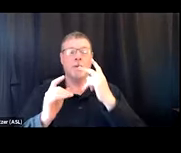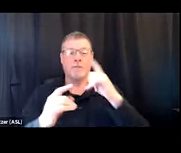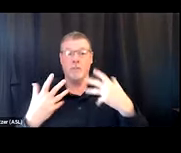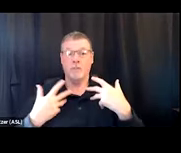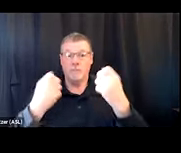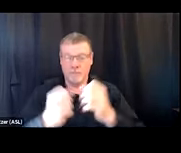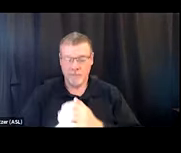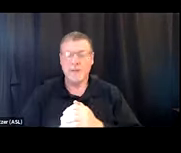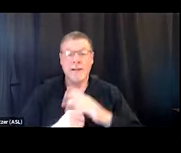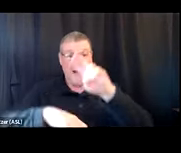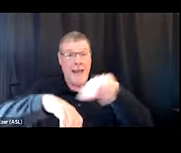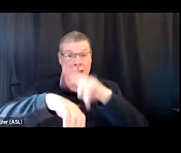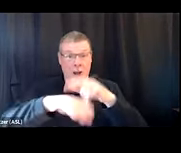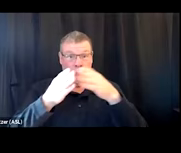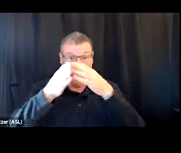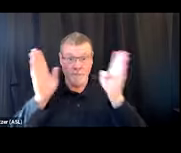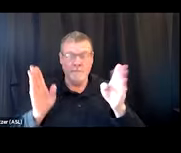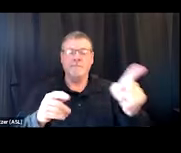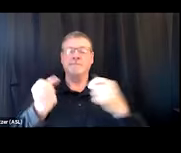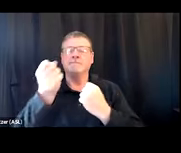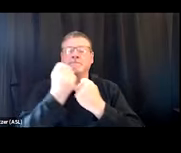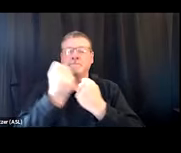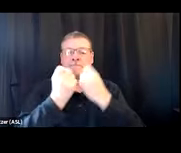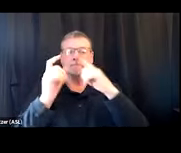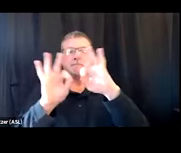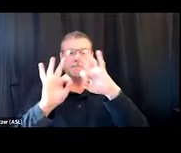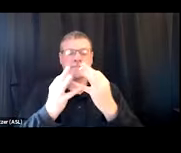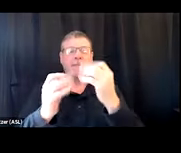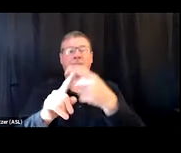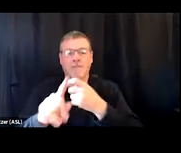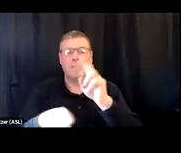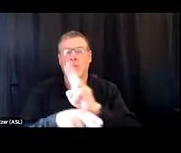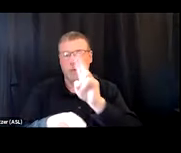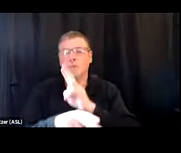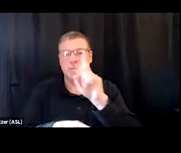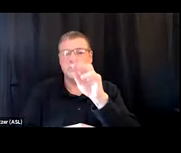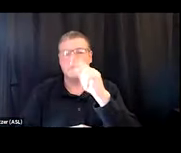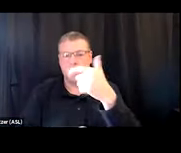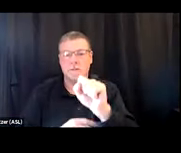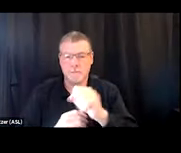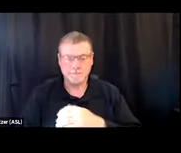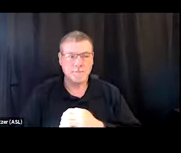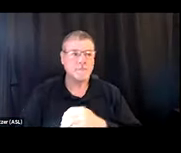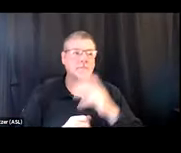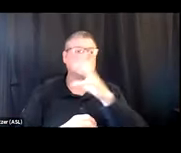and they promote the right of every individual and family to recover from substance use disorder, and demonstrating the value and impact